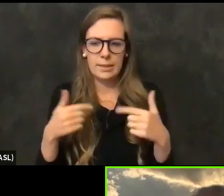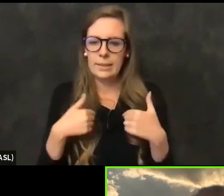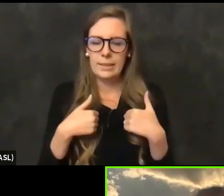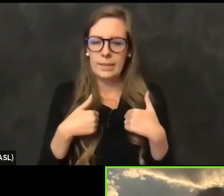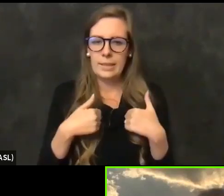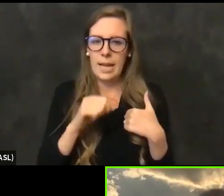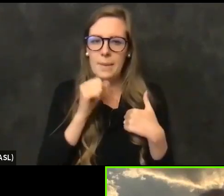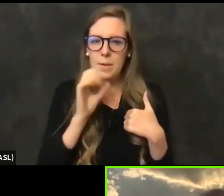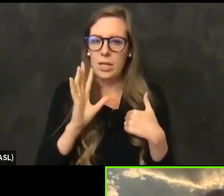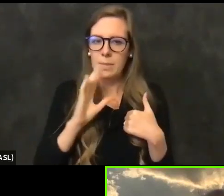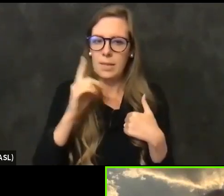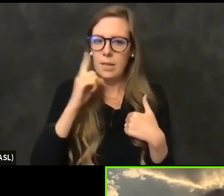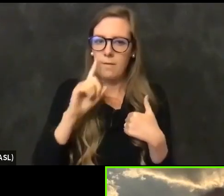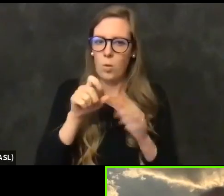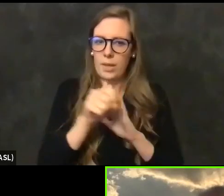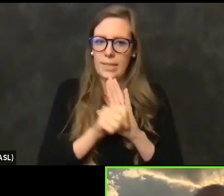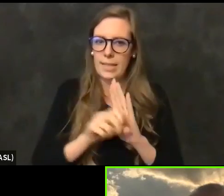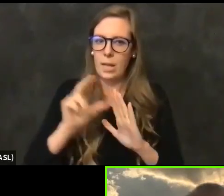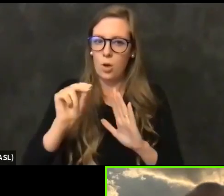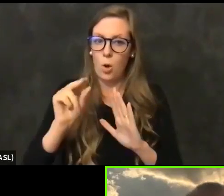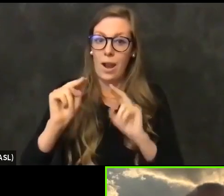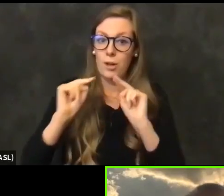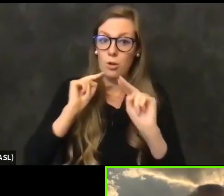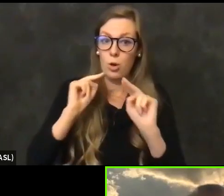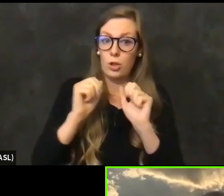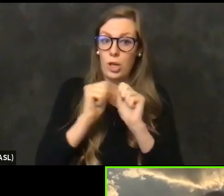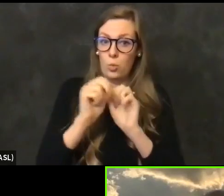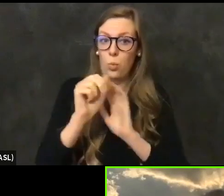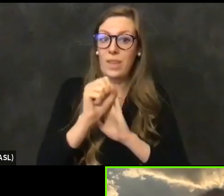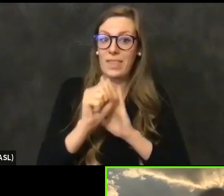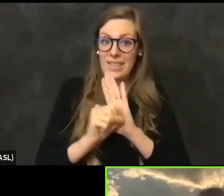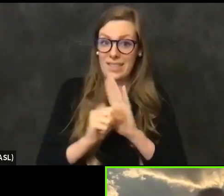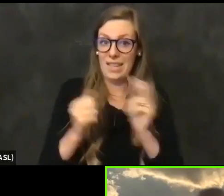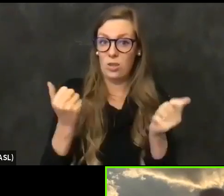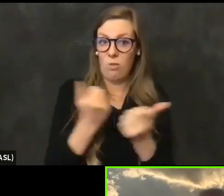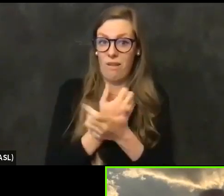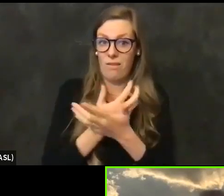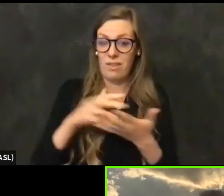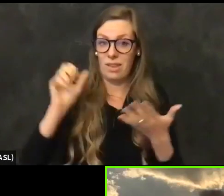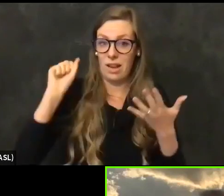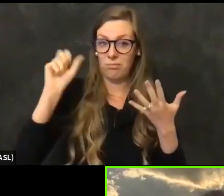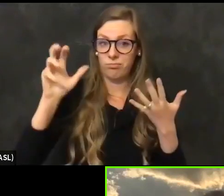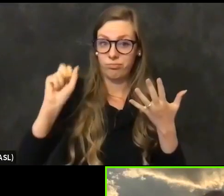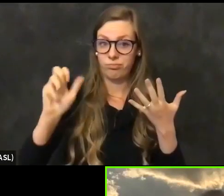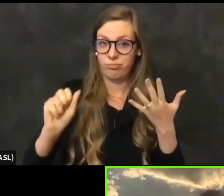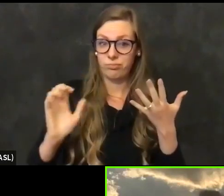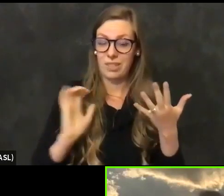I negotiate with the state. So I have to start by saying that everything that I'm giving you is our negotiation with the governor.